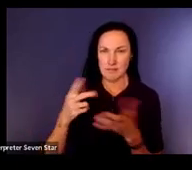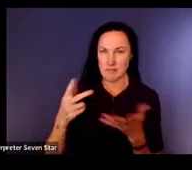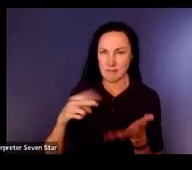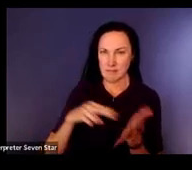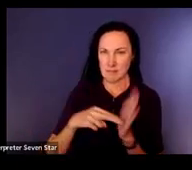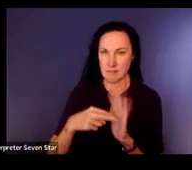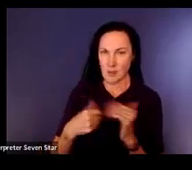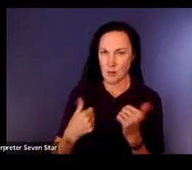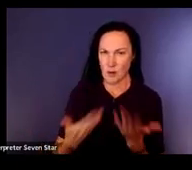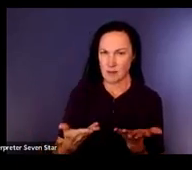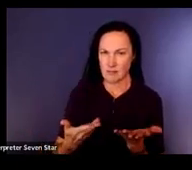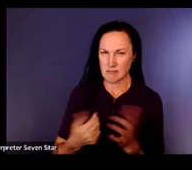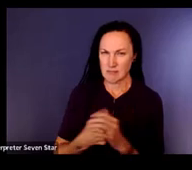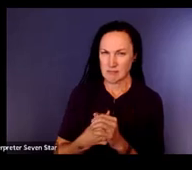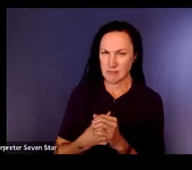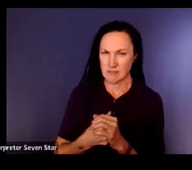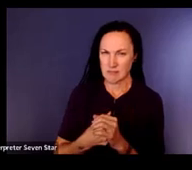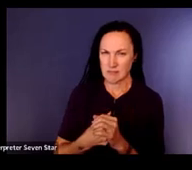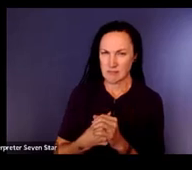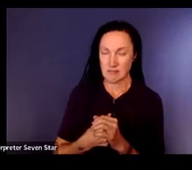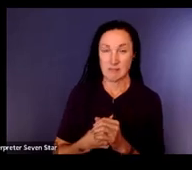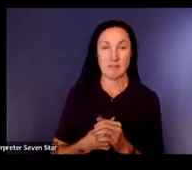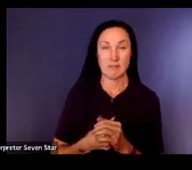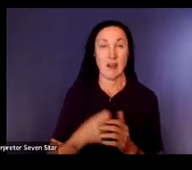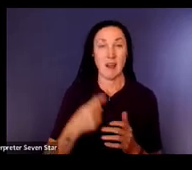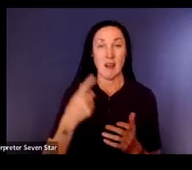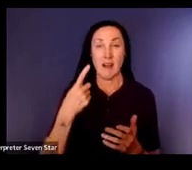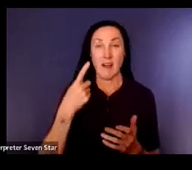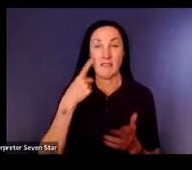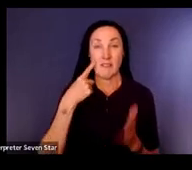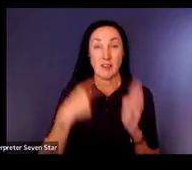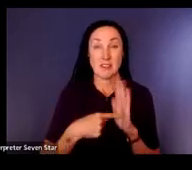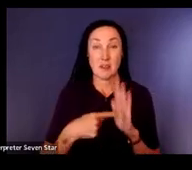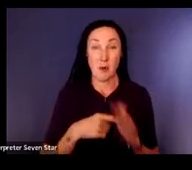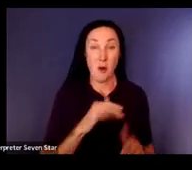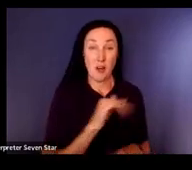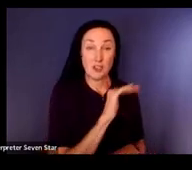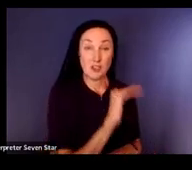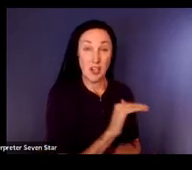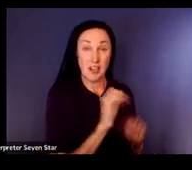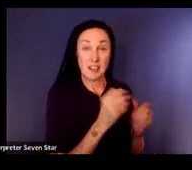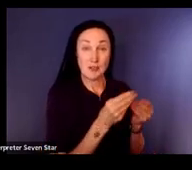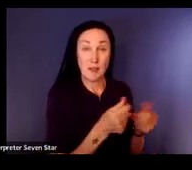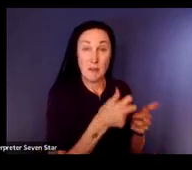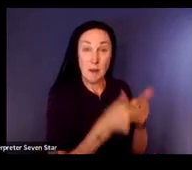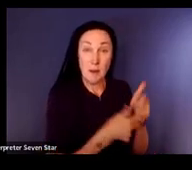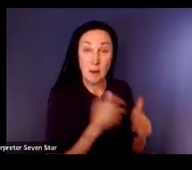I think about cognitive level is can this child solve a problem? And I don't mean a math problem.